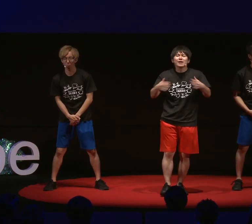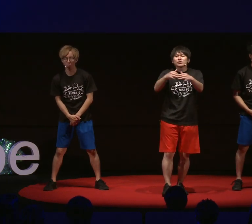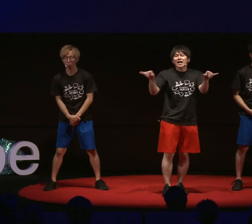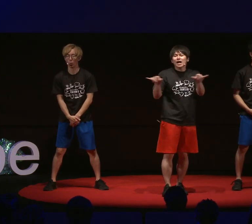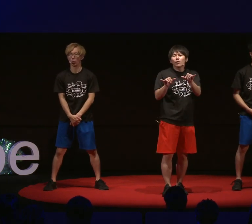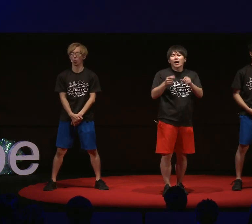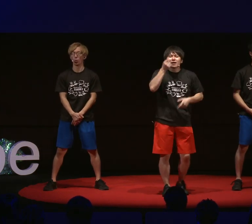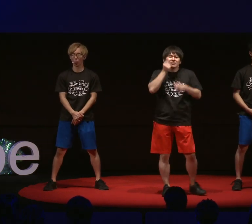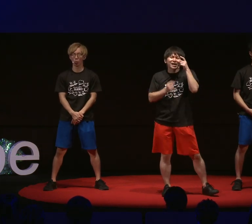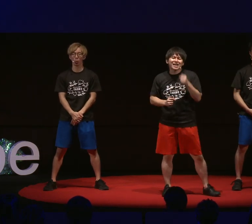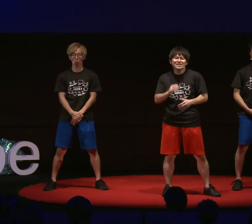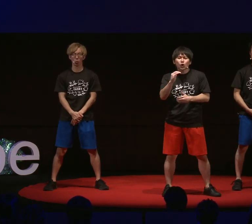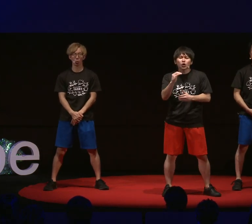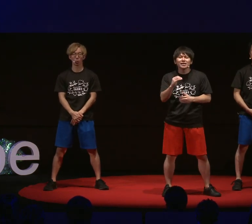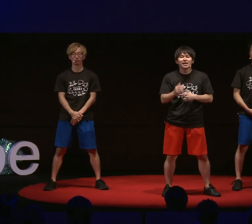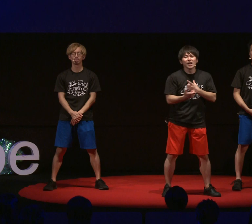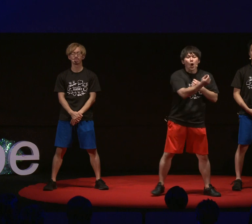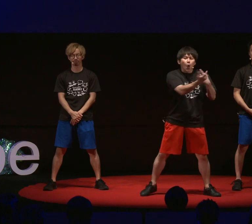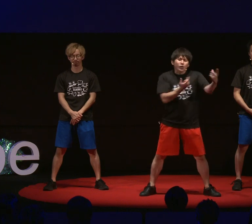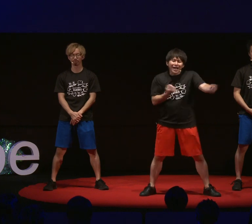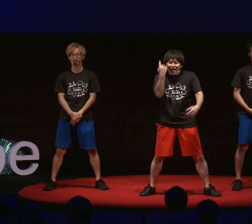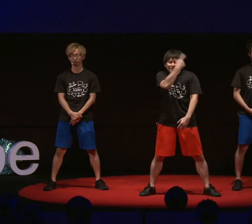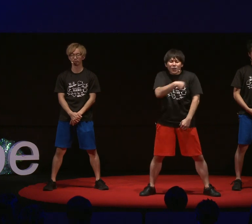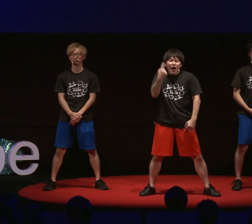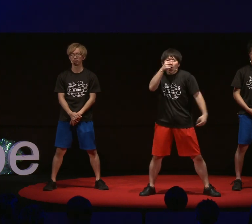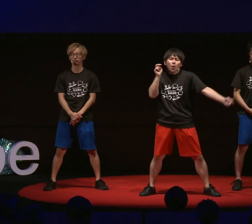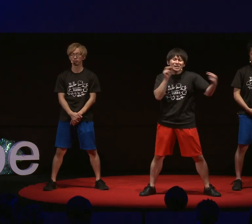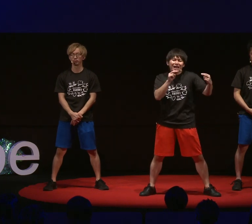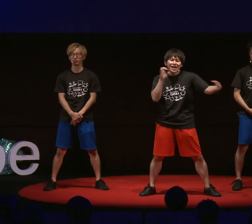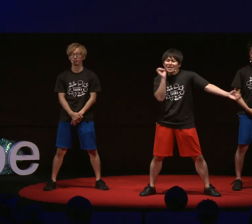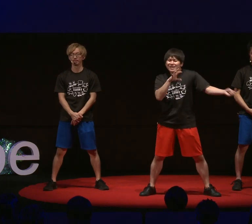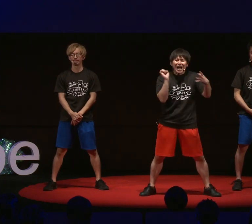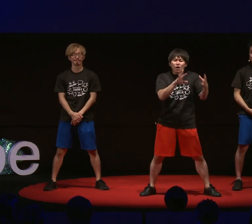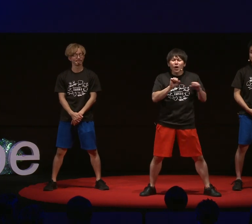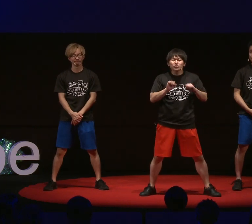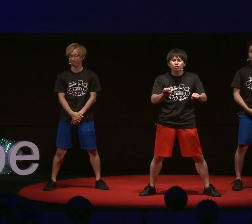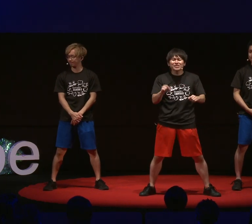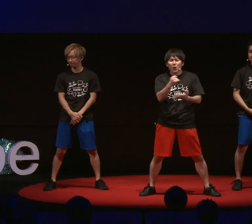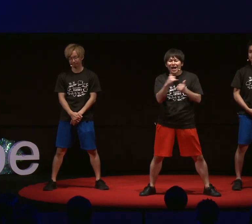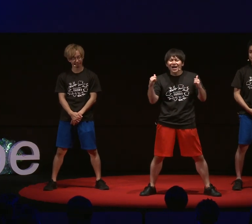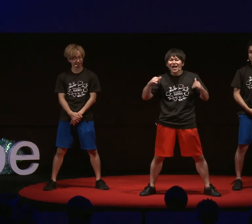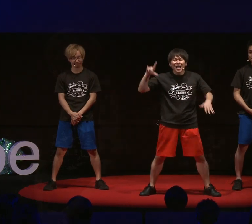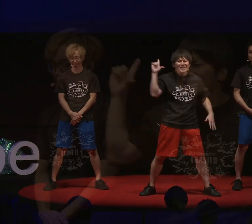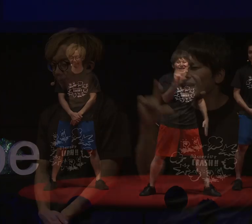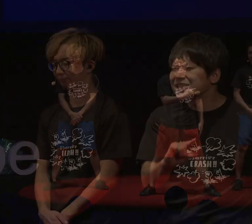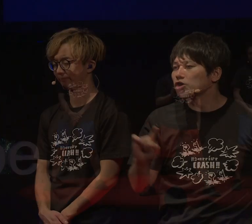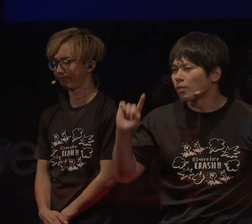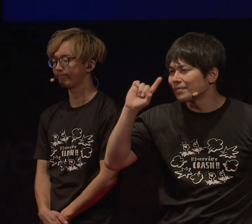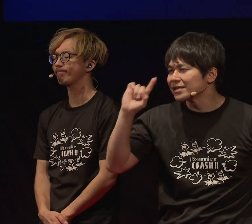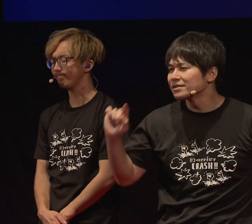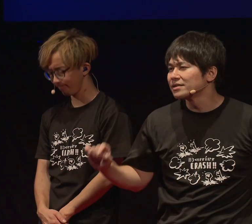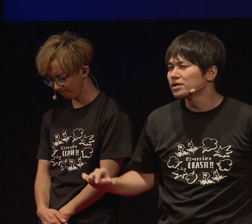That's the sad thing about society today. There are less people looking at each other when talking.